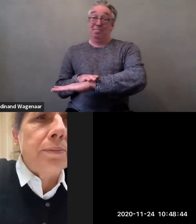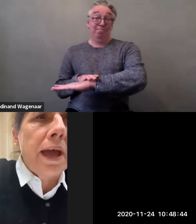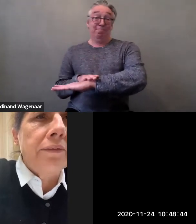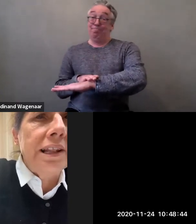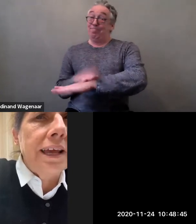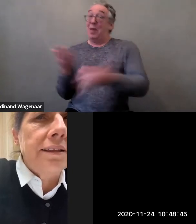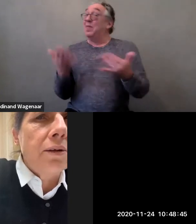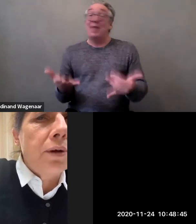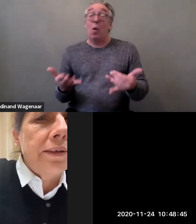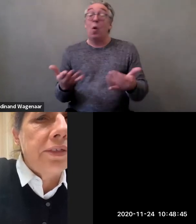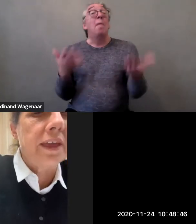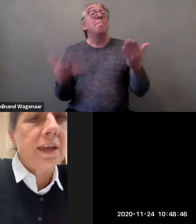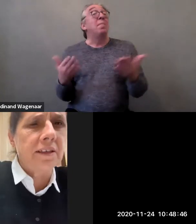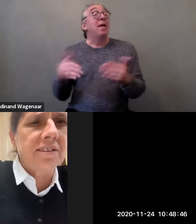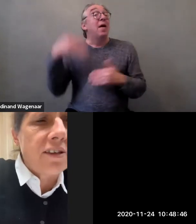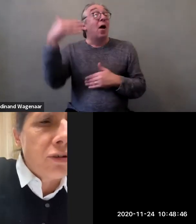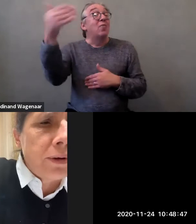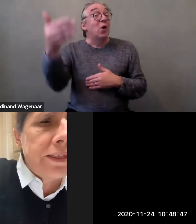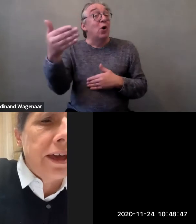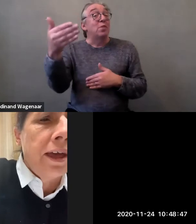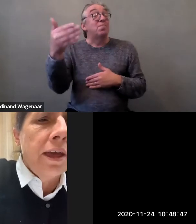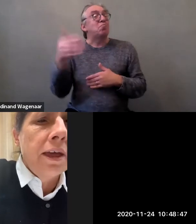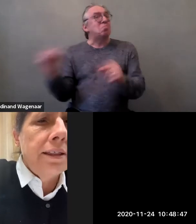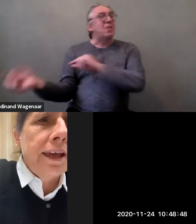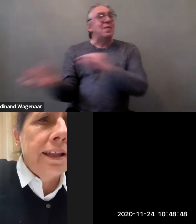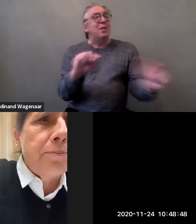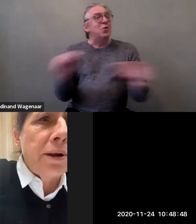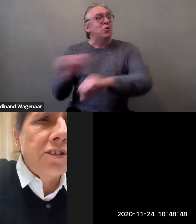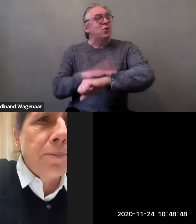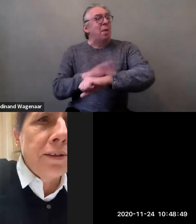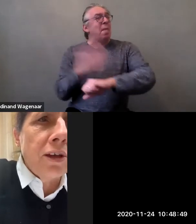But perhaps later in the discussion with the participants